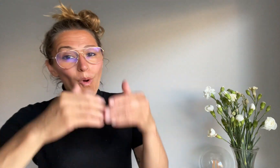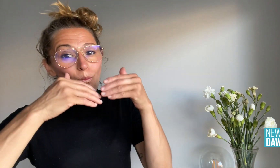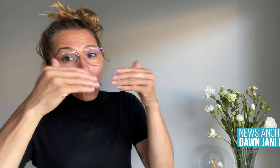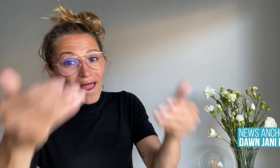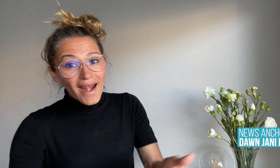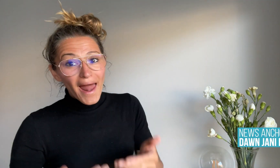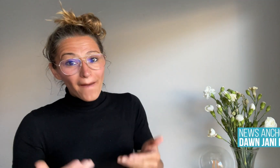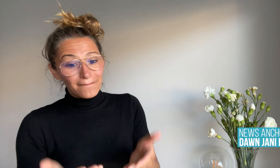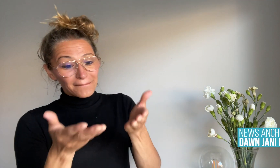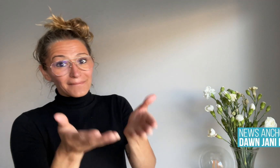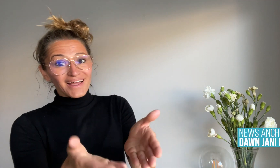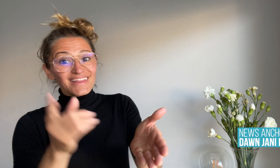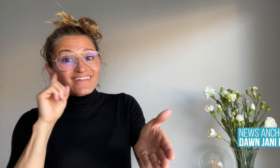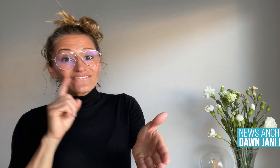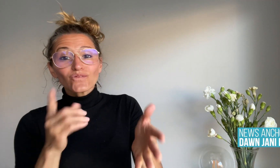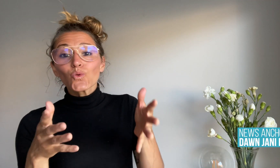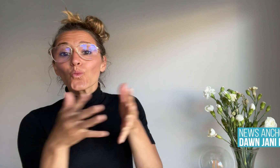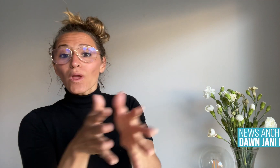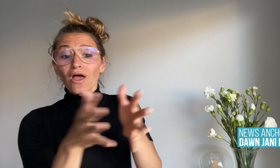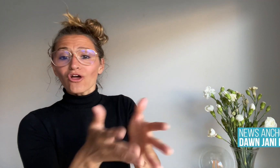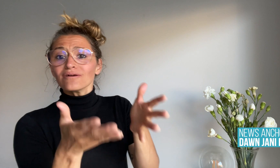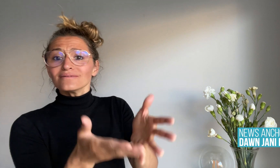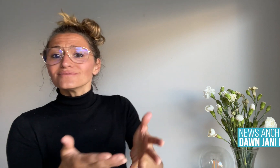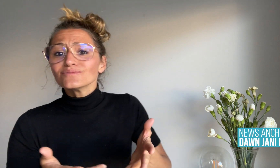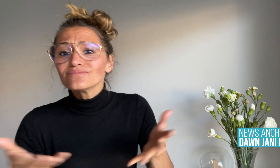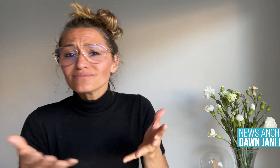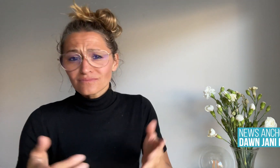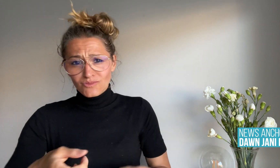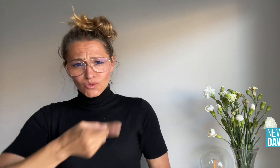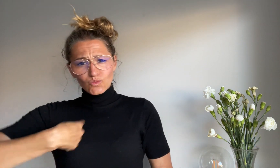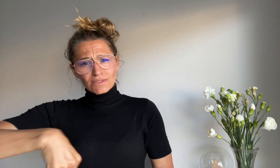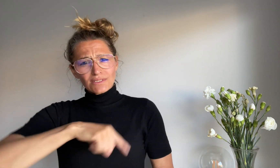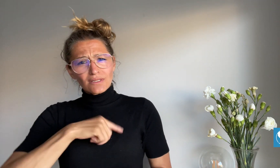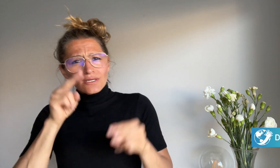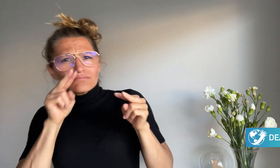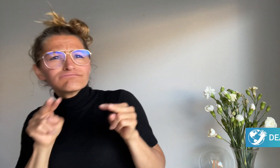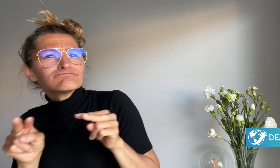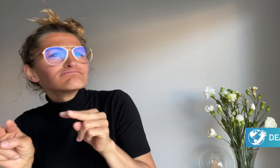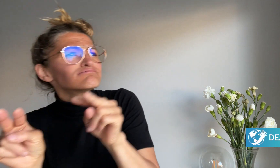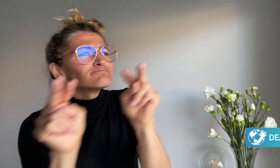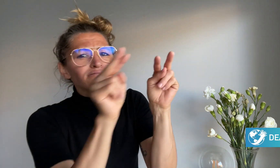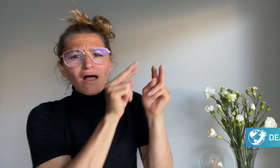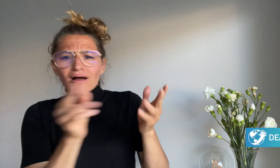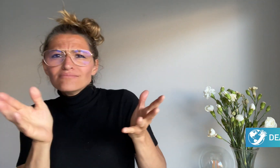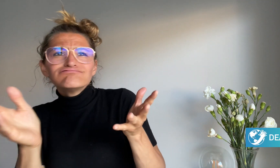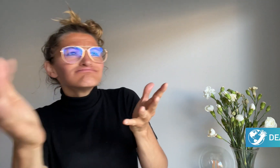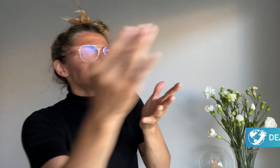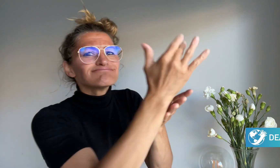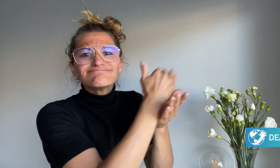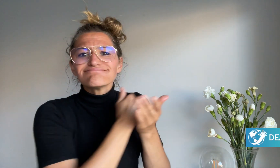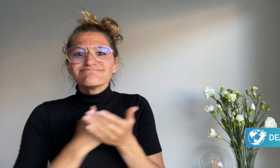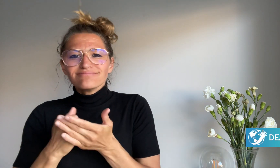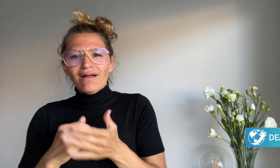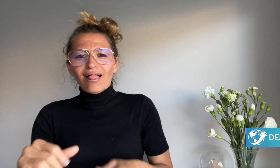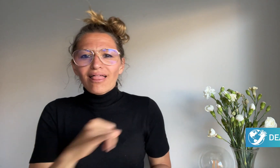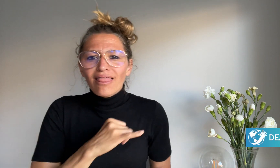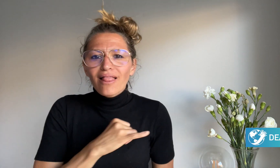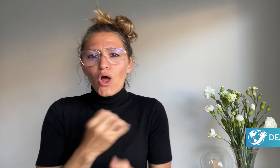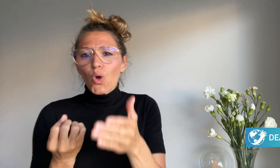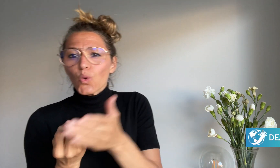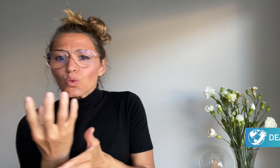Welcome to DeafWire where we share interesting news stories